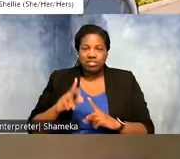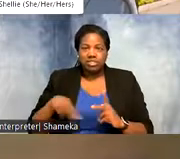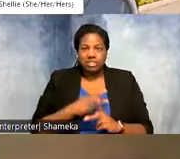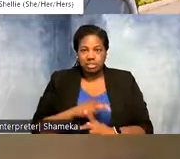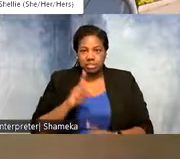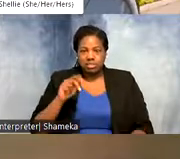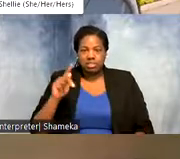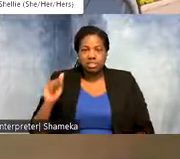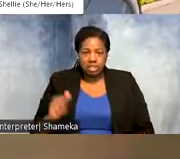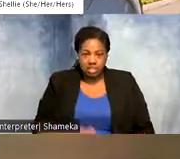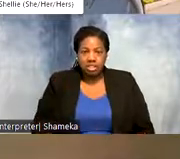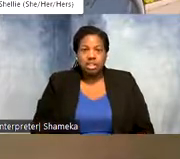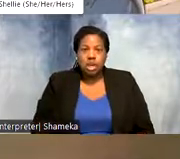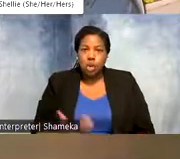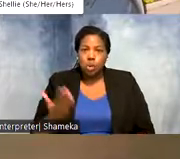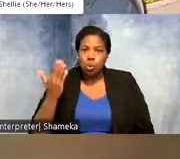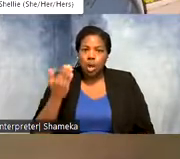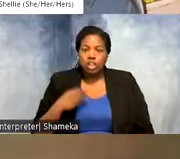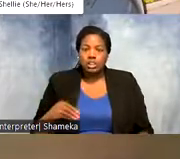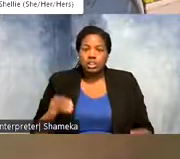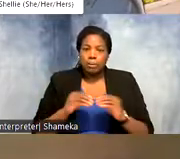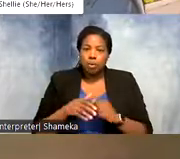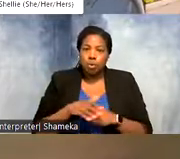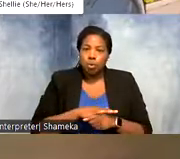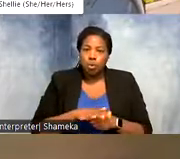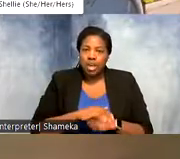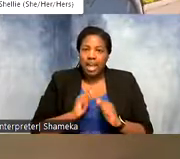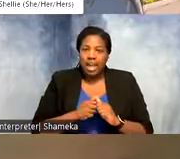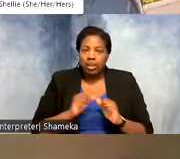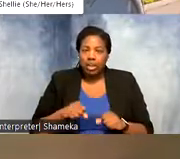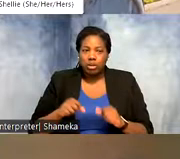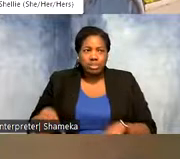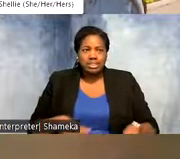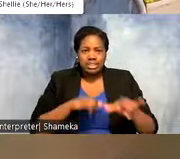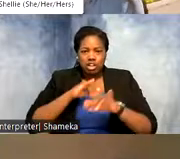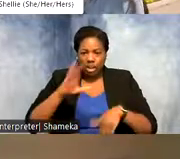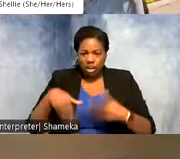Why are there more locations? How can we standardize the data so that they're in a similar